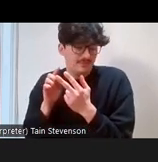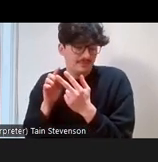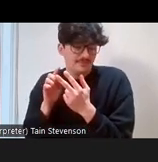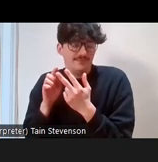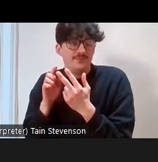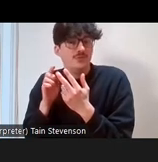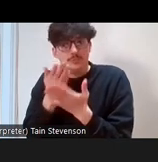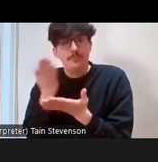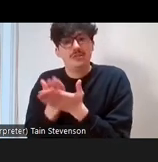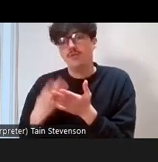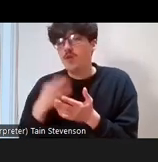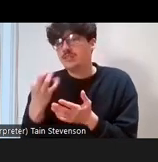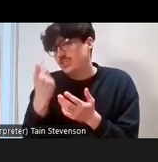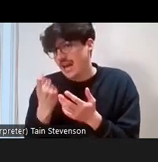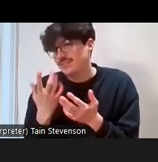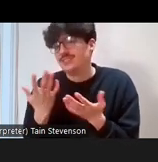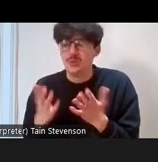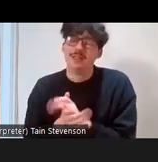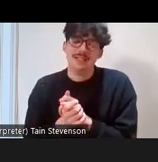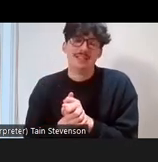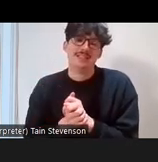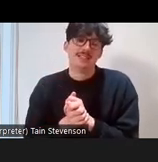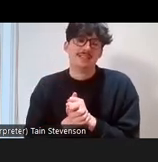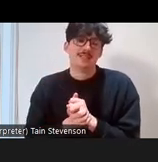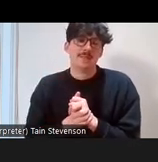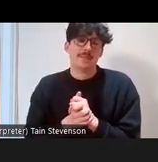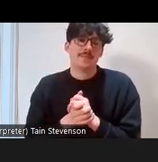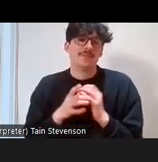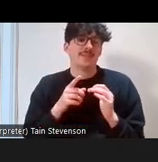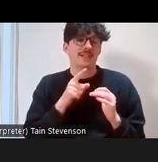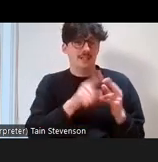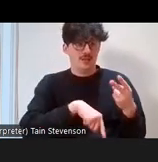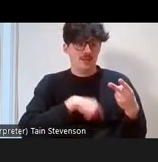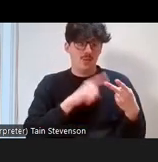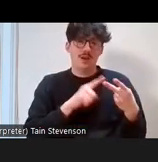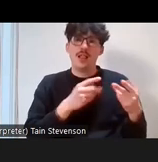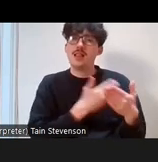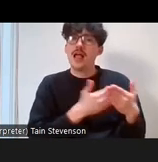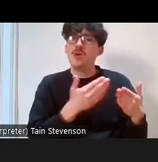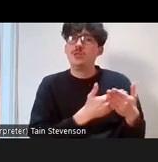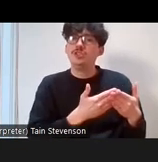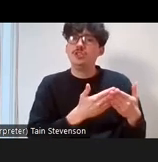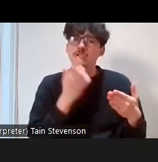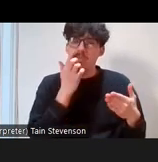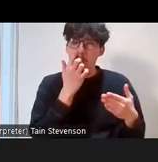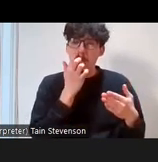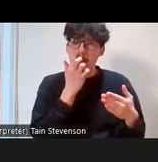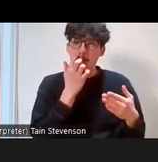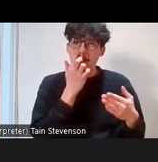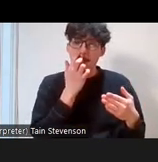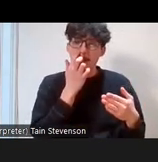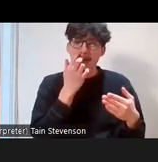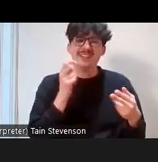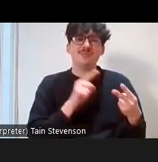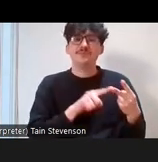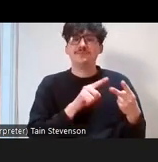don't have much money, basically. So language, and this is to do with kind of understanding